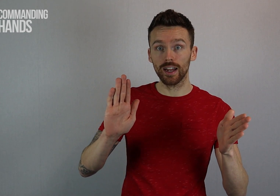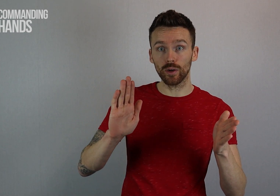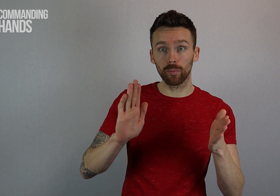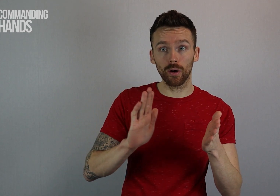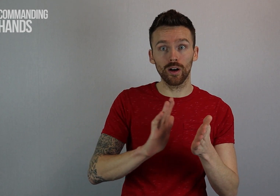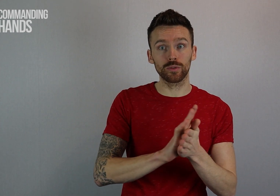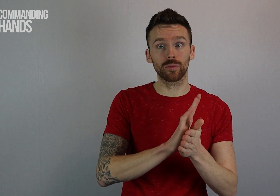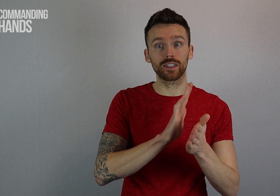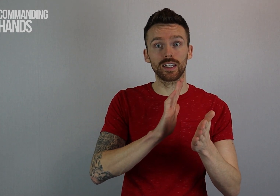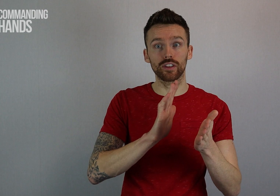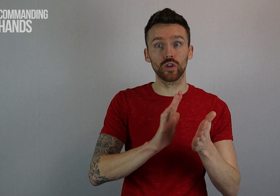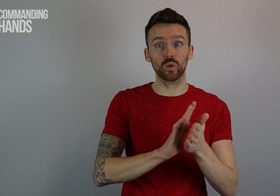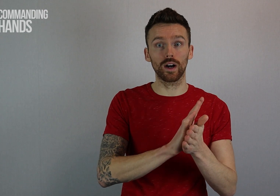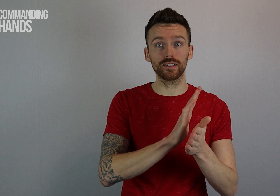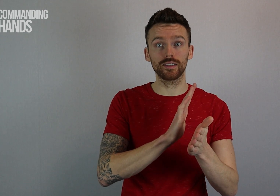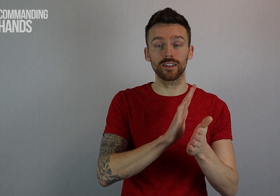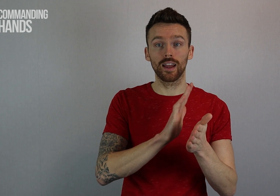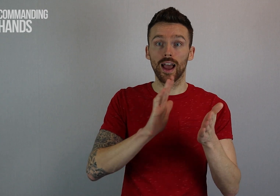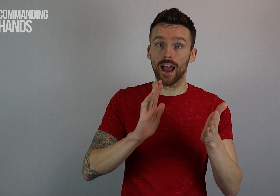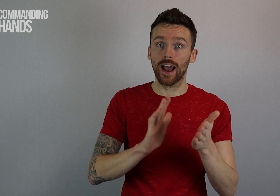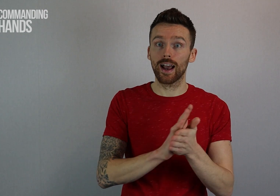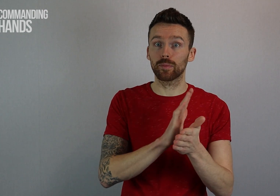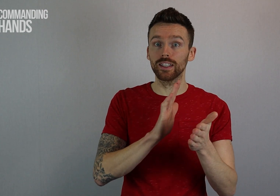and your palms coming together twice. Happy.